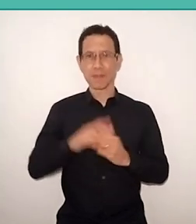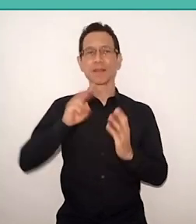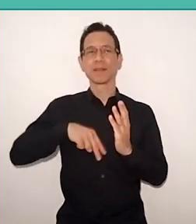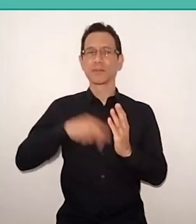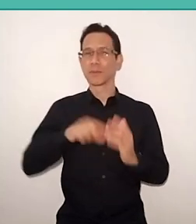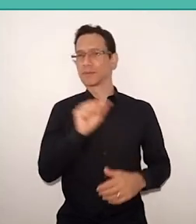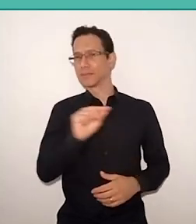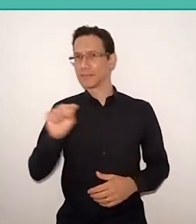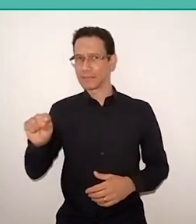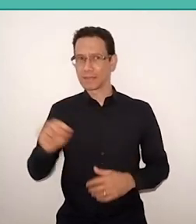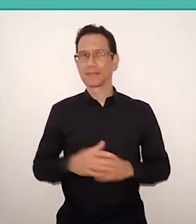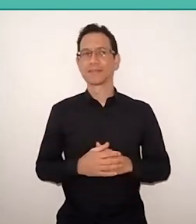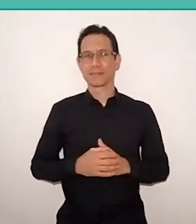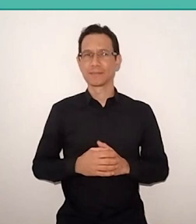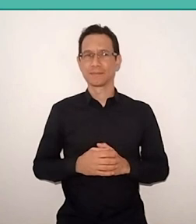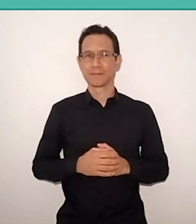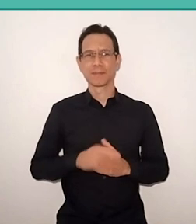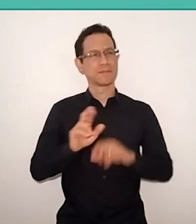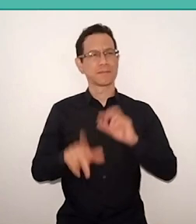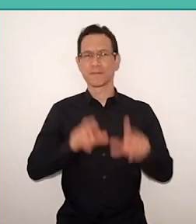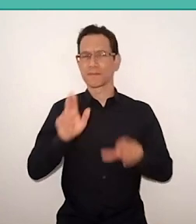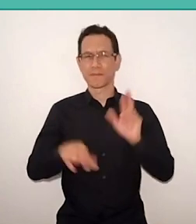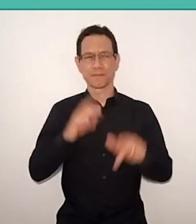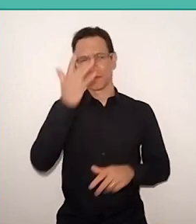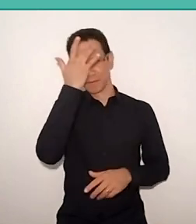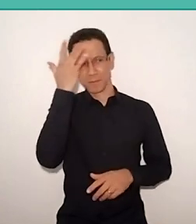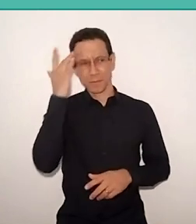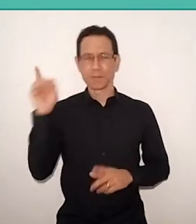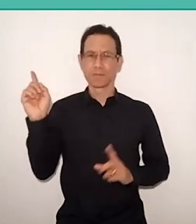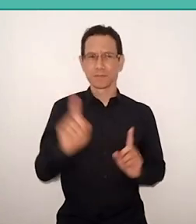The collaboration of several thinkers, as I said already,